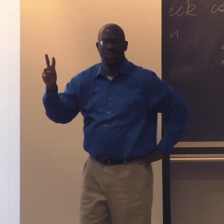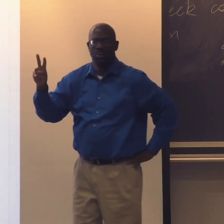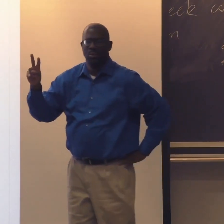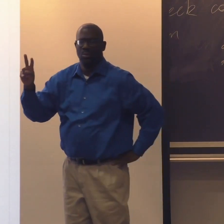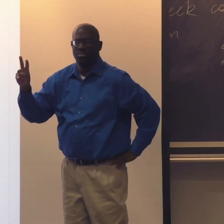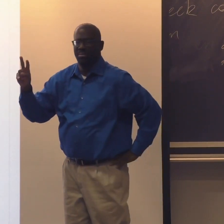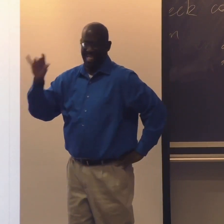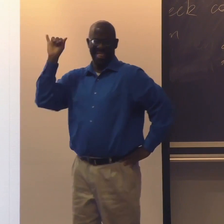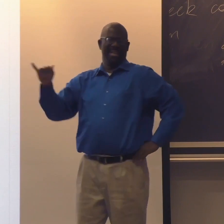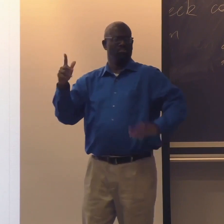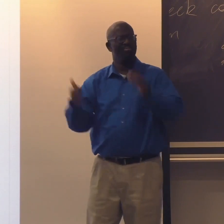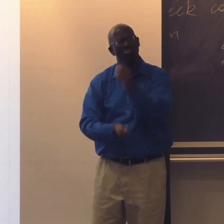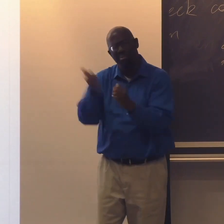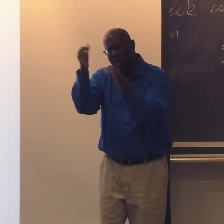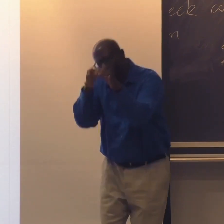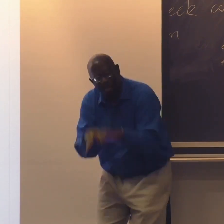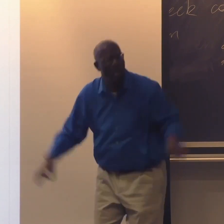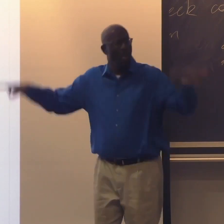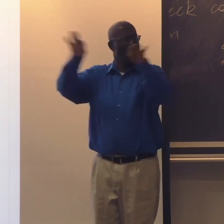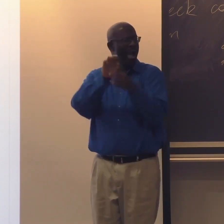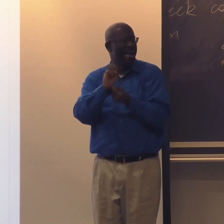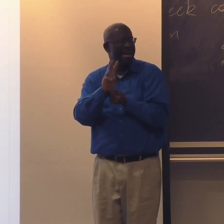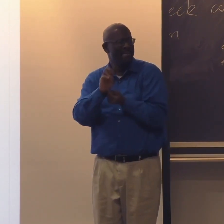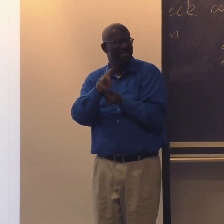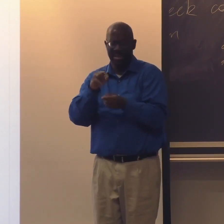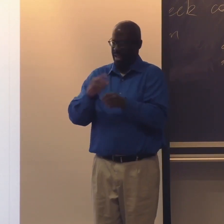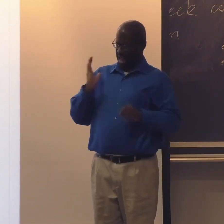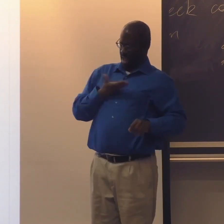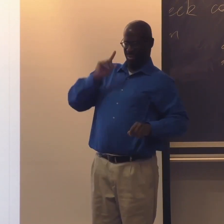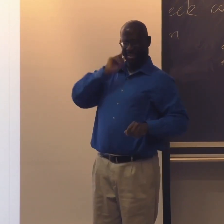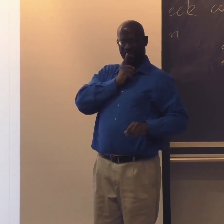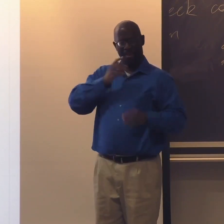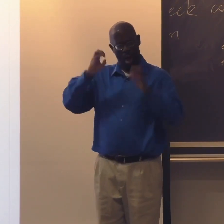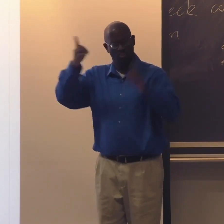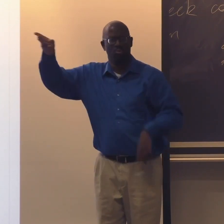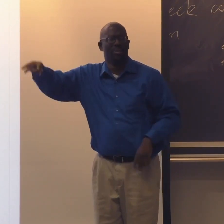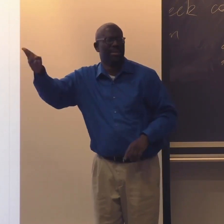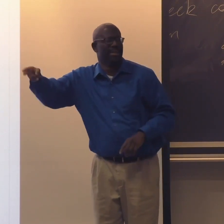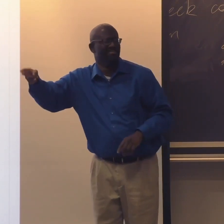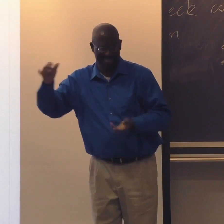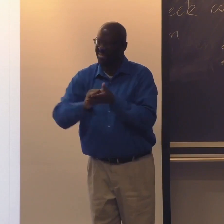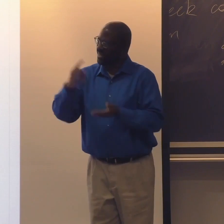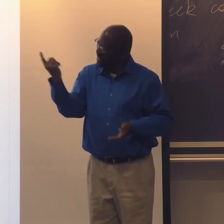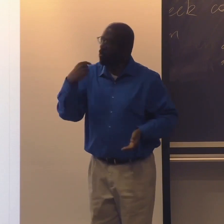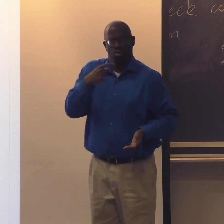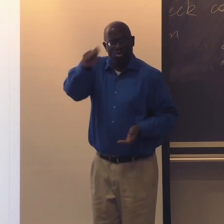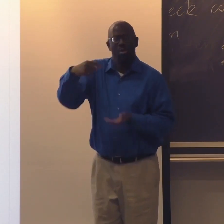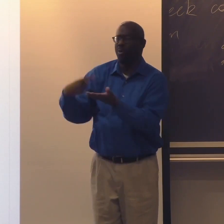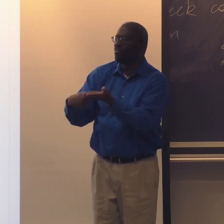This is 1952. And this is a very seminal event in deaf education history.